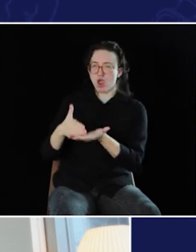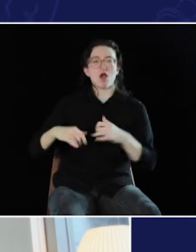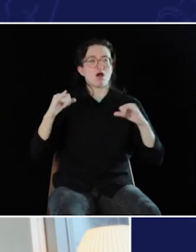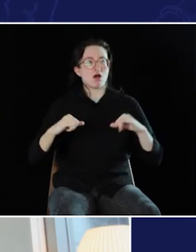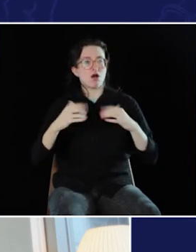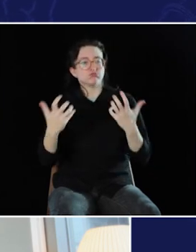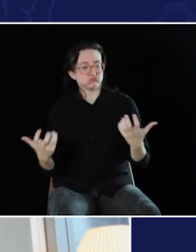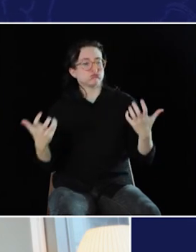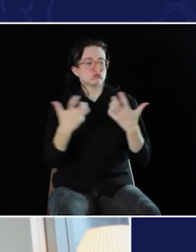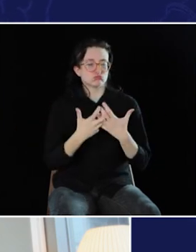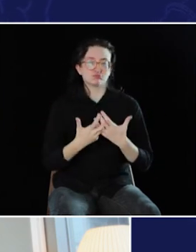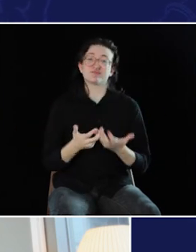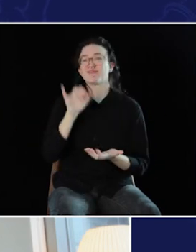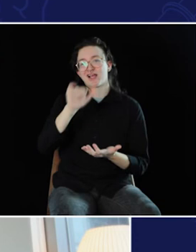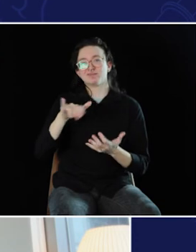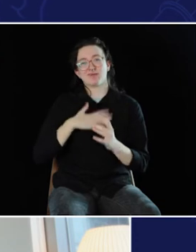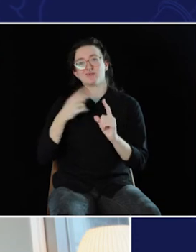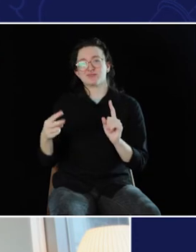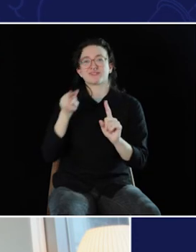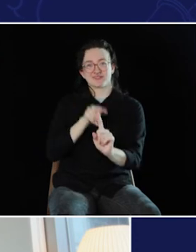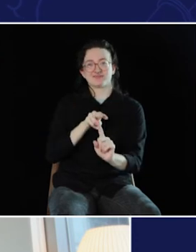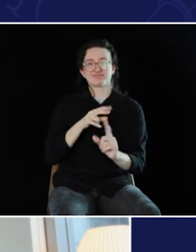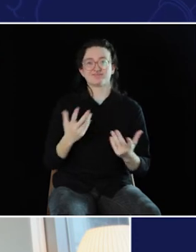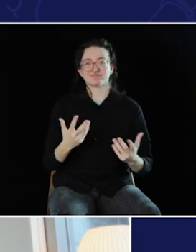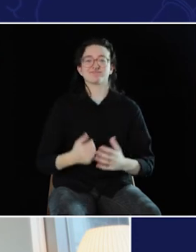this ties together, so this is where all of this is coming from.